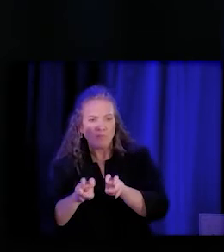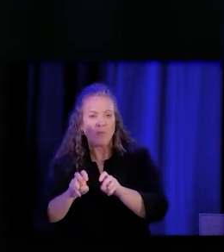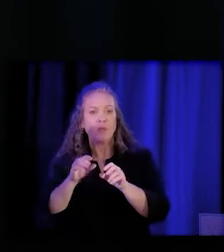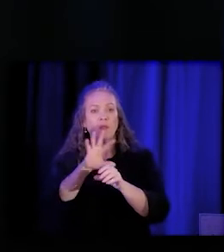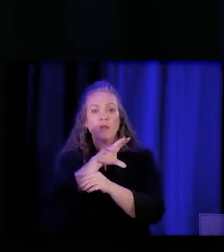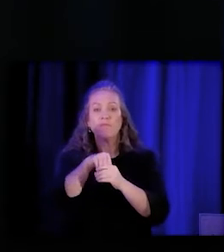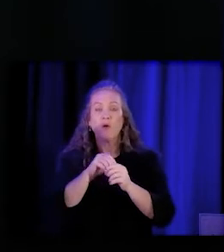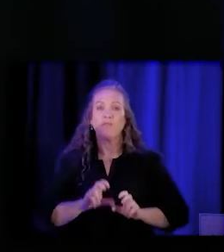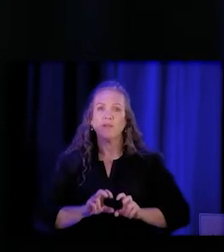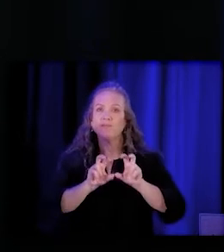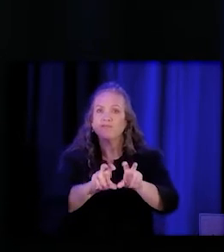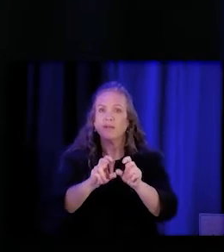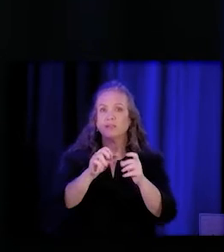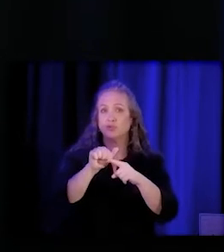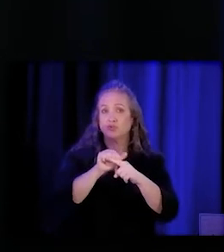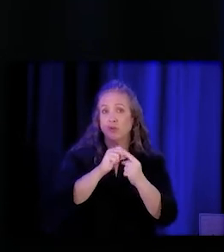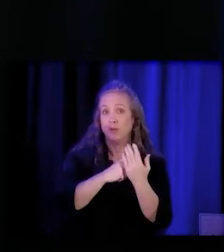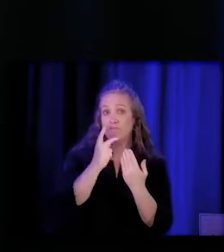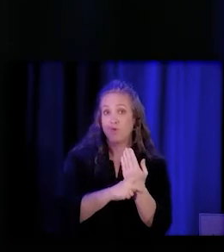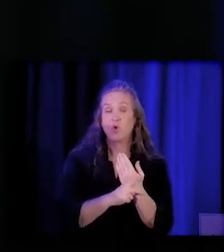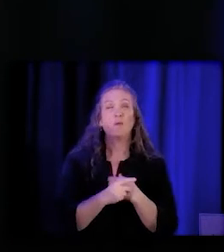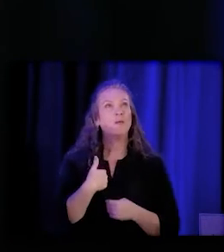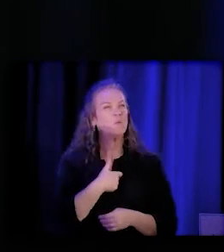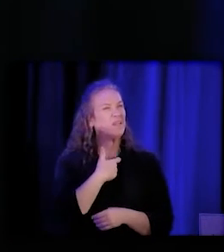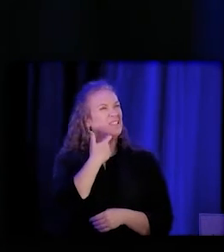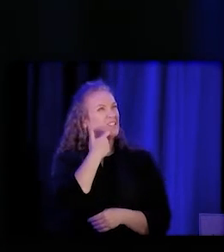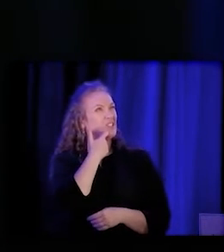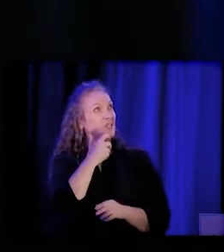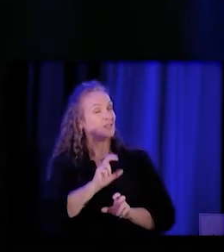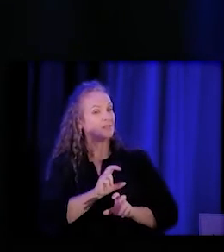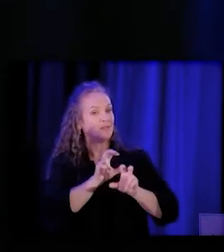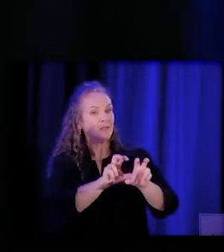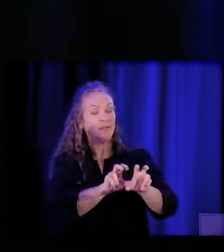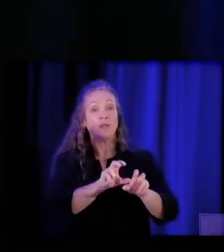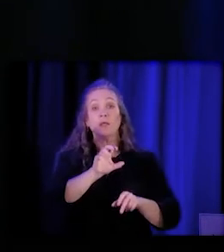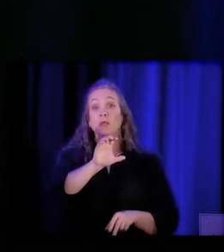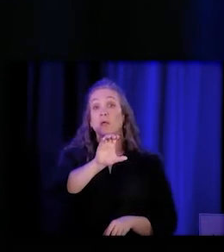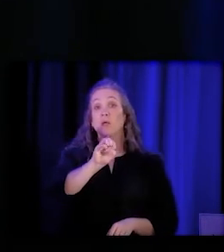and we just granted Vision y Compromiso and El Sol